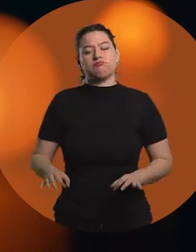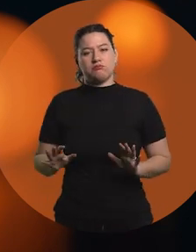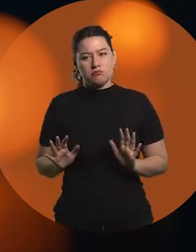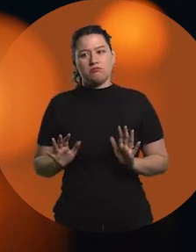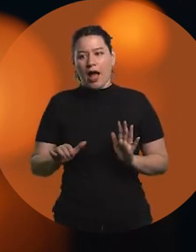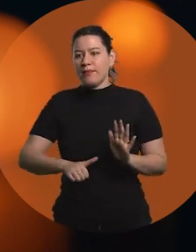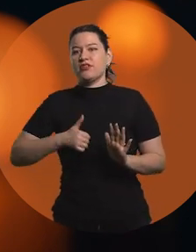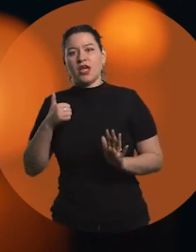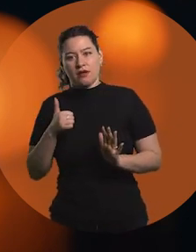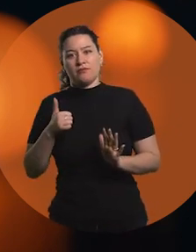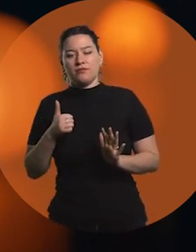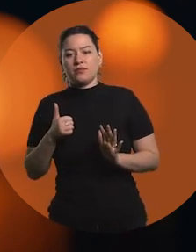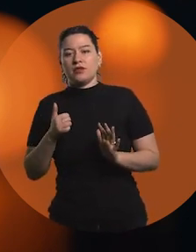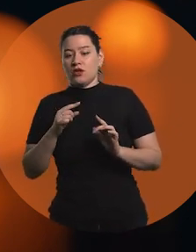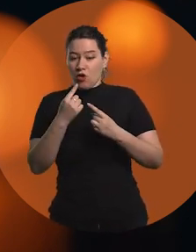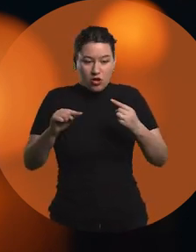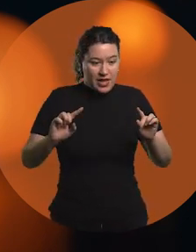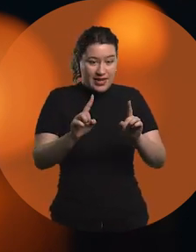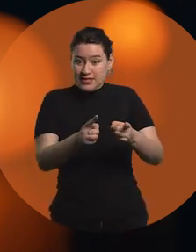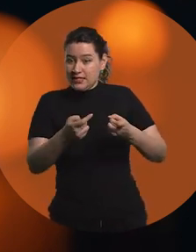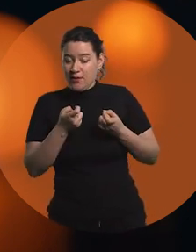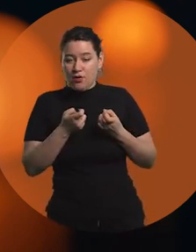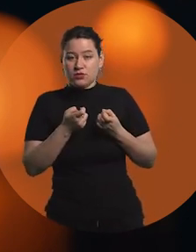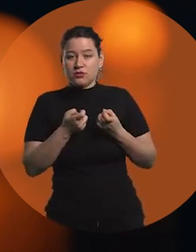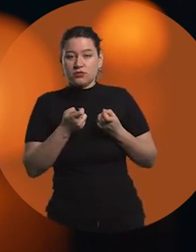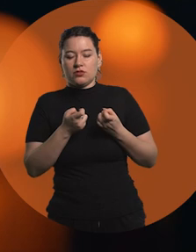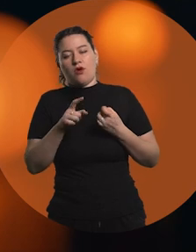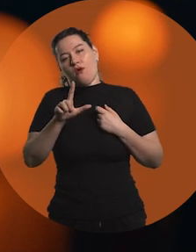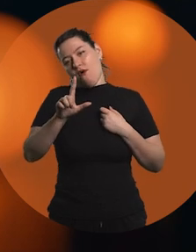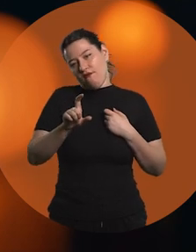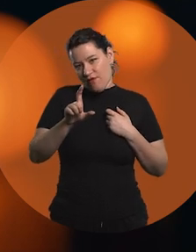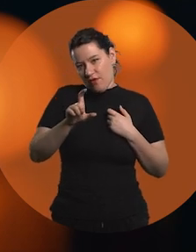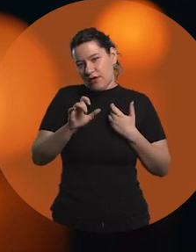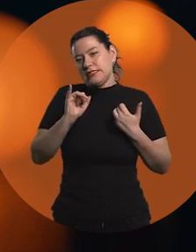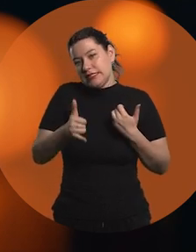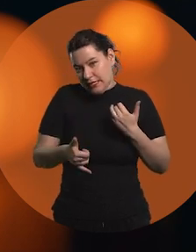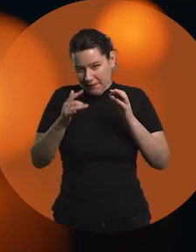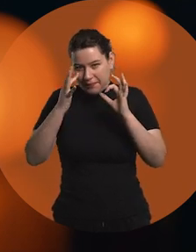How to use it to meet our needs. This obviously has certain risks,